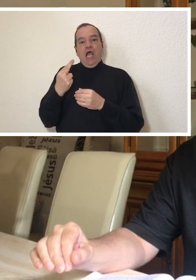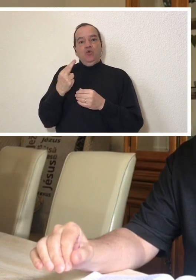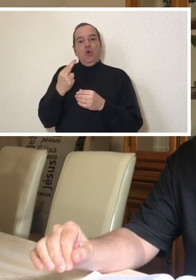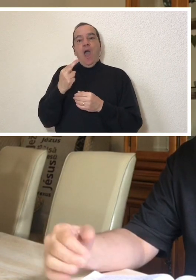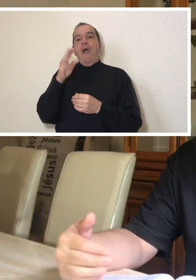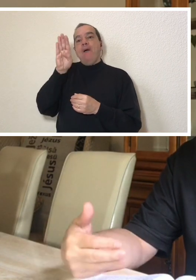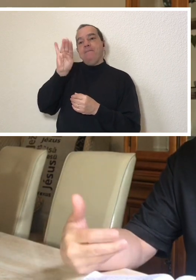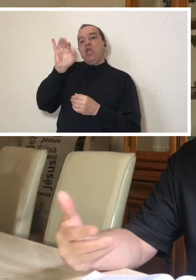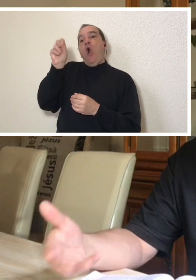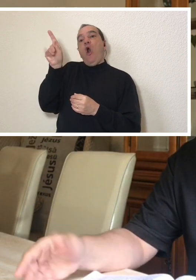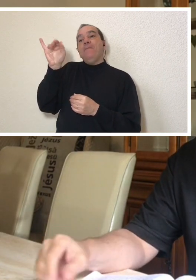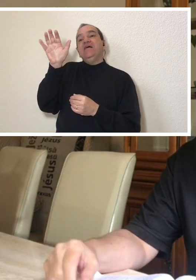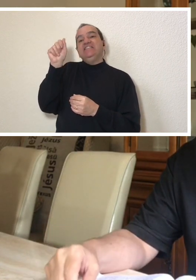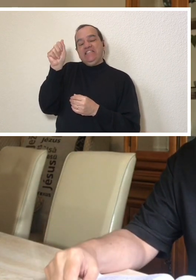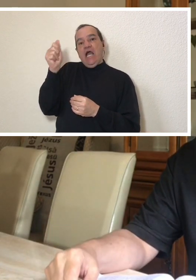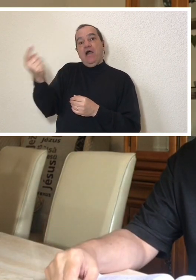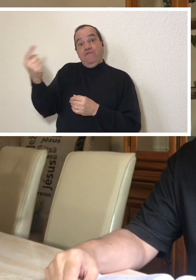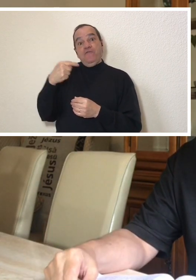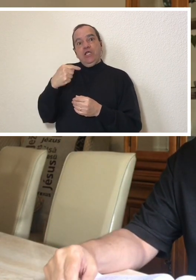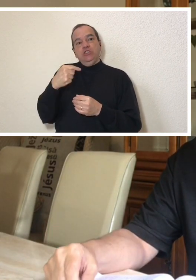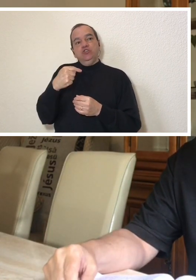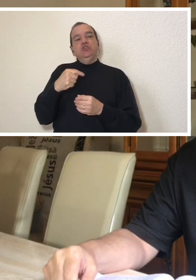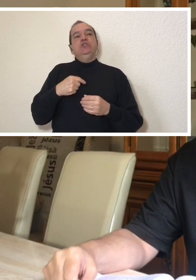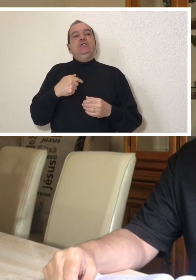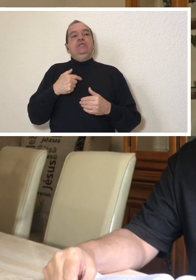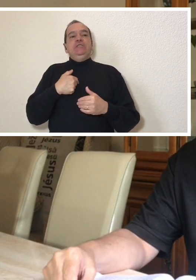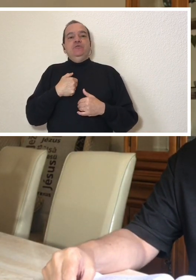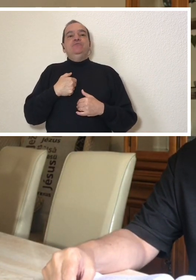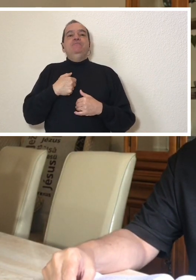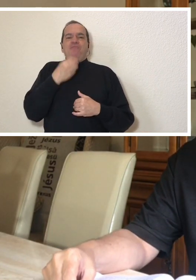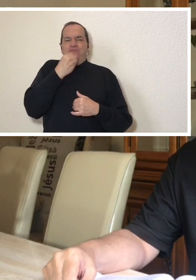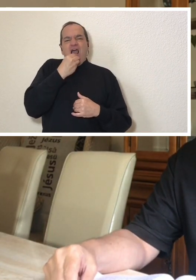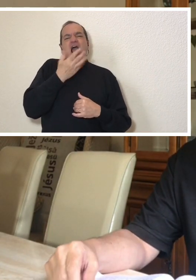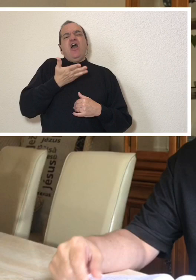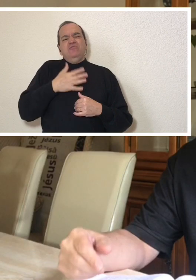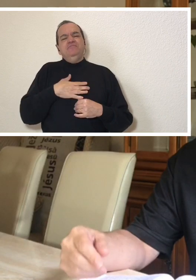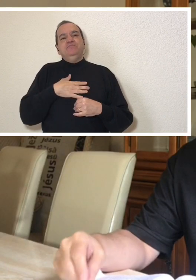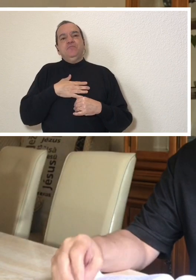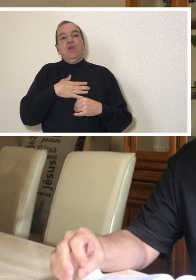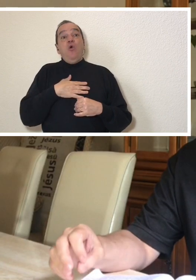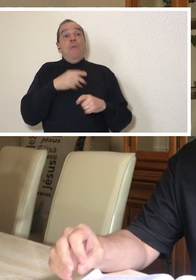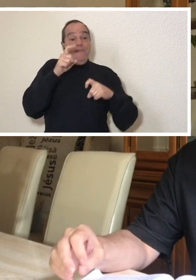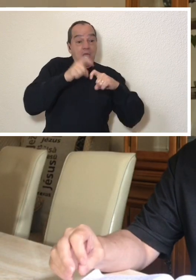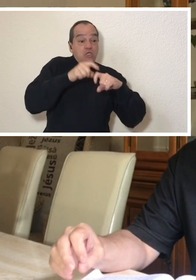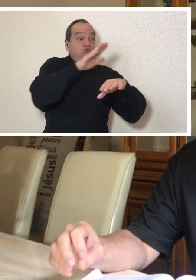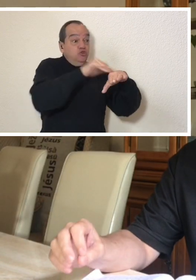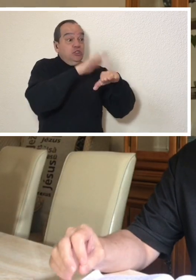I was still recovering from the surgery when the doctor informed me that the tumor was malignant.